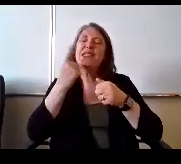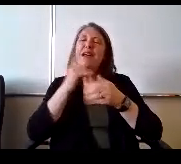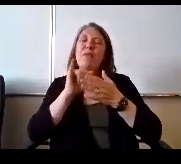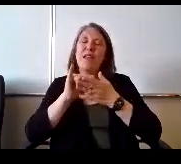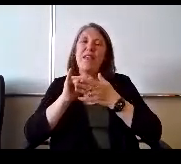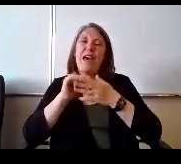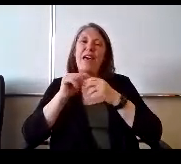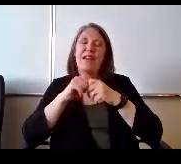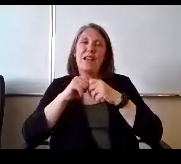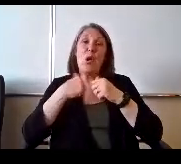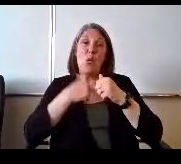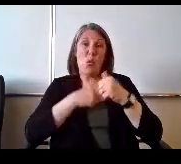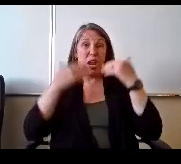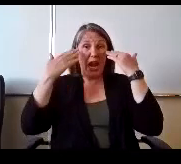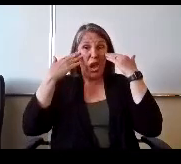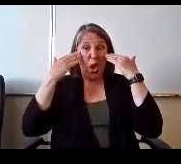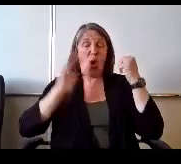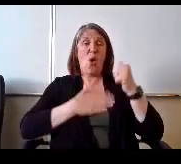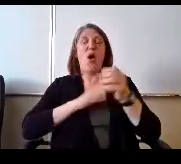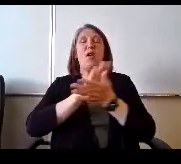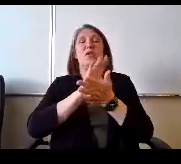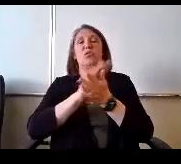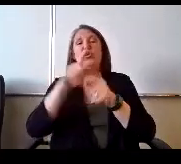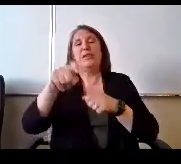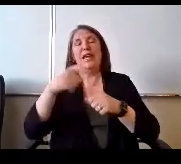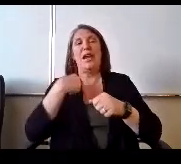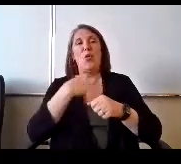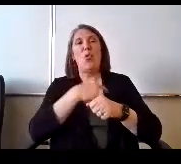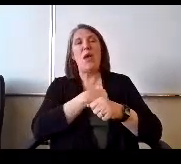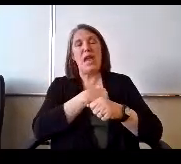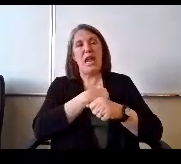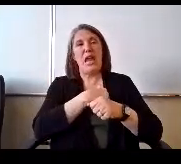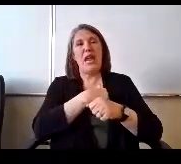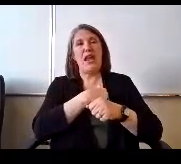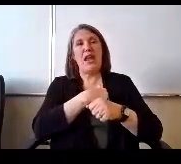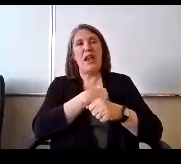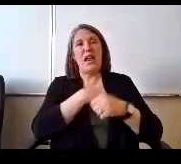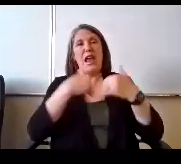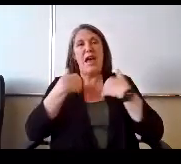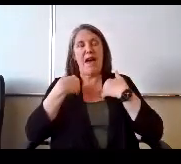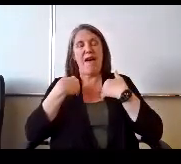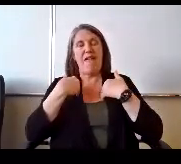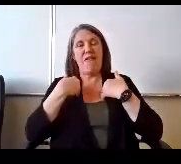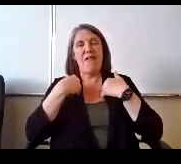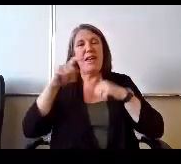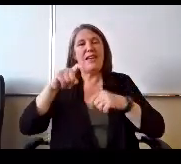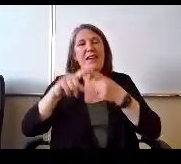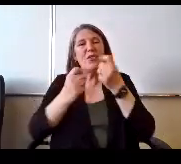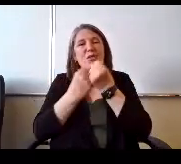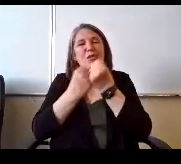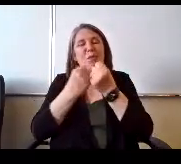We know our schools need we. We have a need to support mental health and our community like never